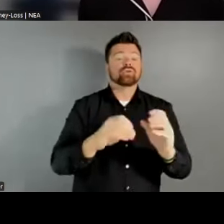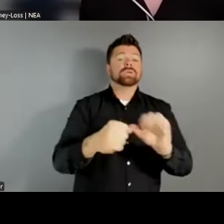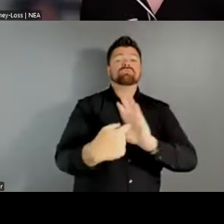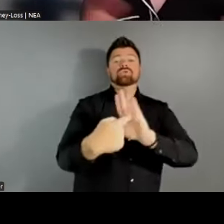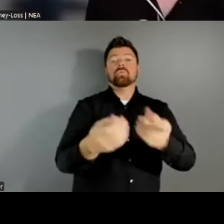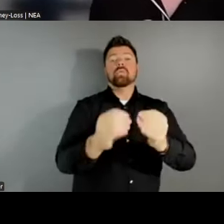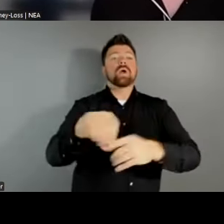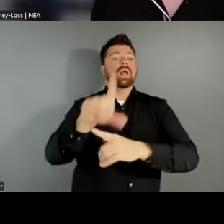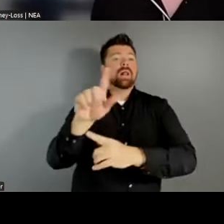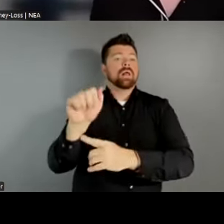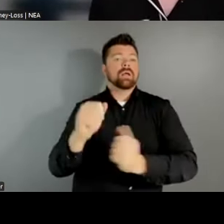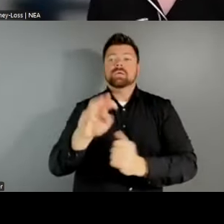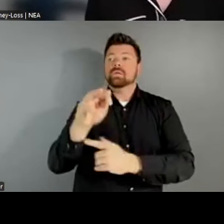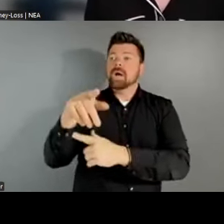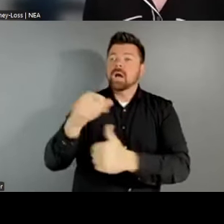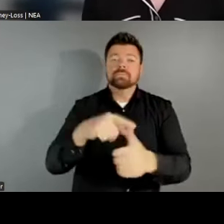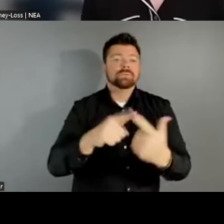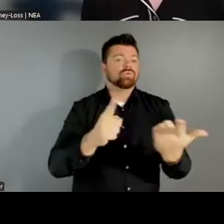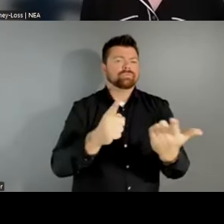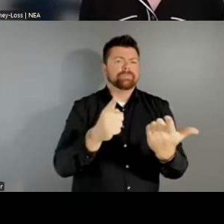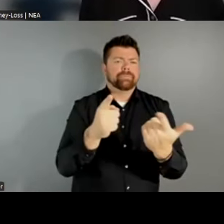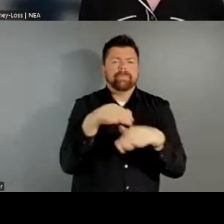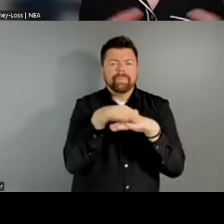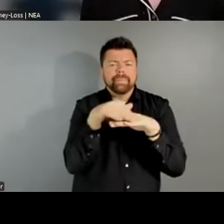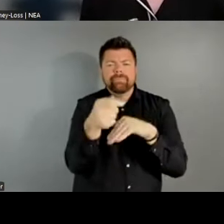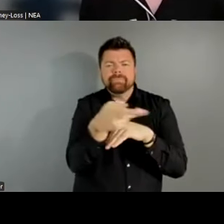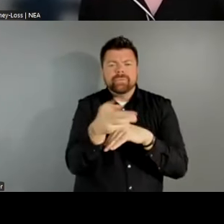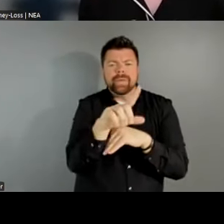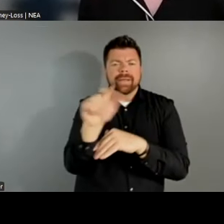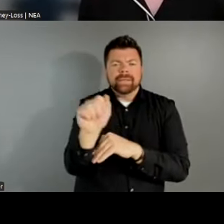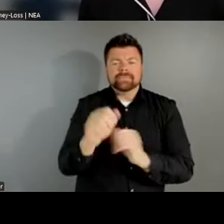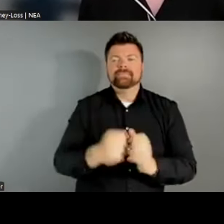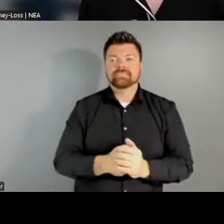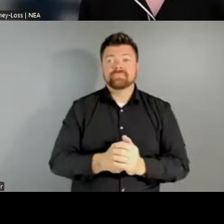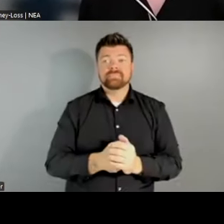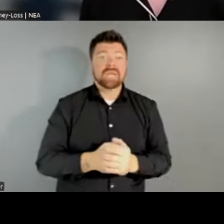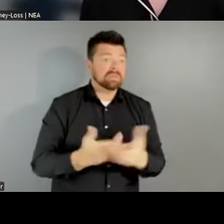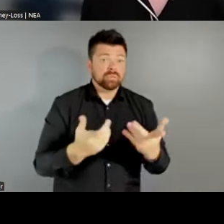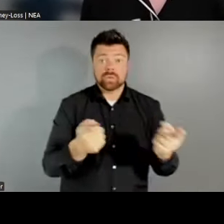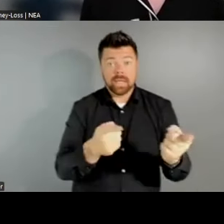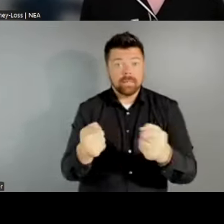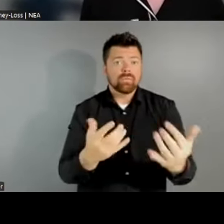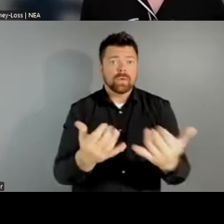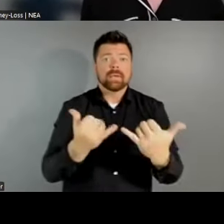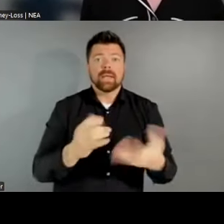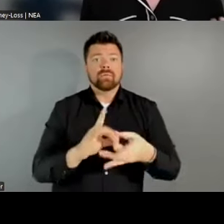map or fewer LAAs. And that is just the reality of what we currently have within our dataset. Again,